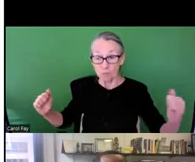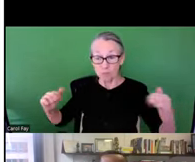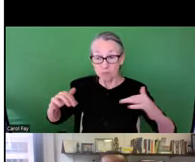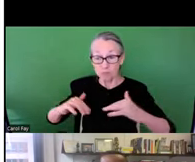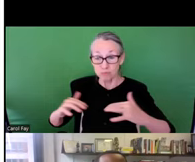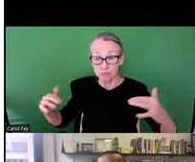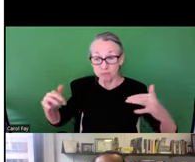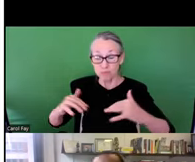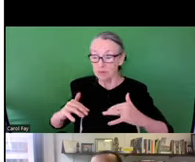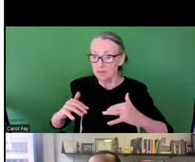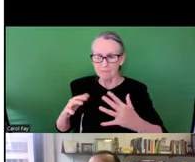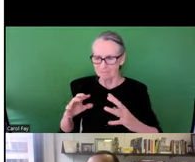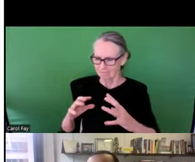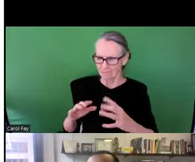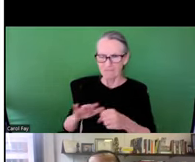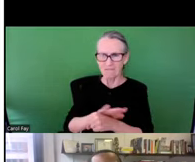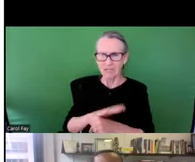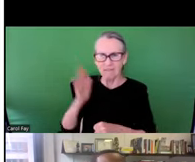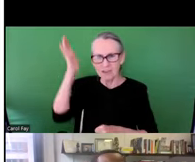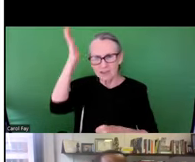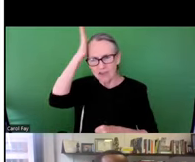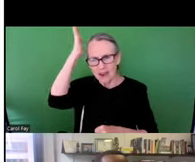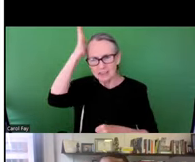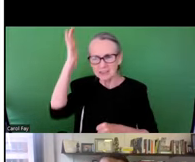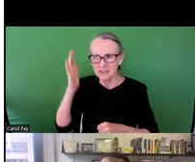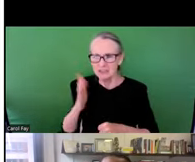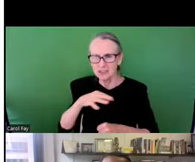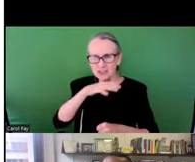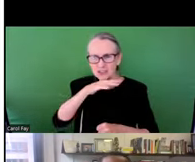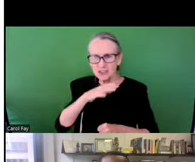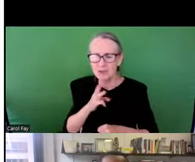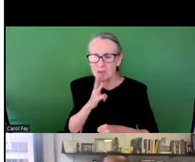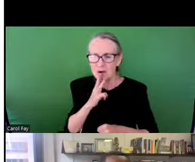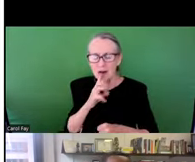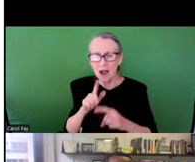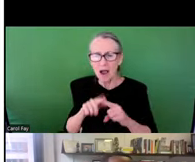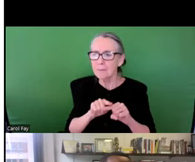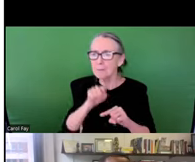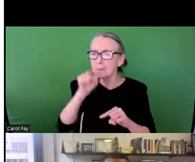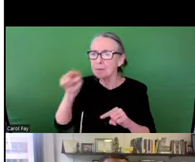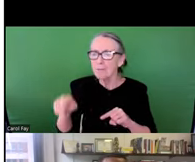that the drainage ditches in my neighborhood looked distressed and we're always filled with trash and pulley